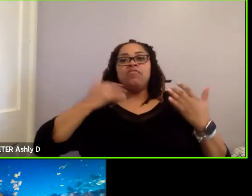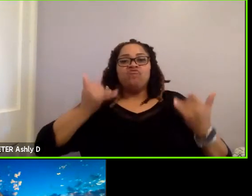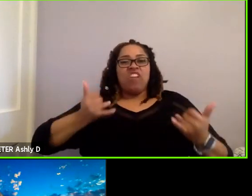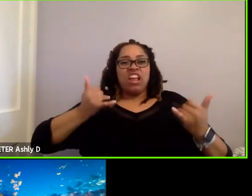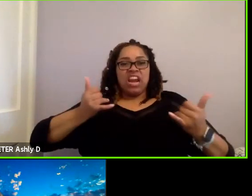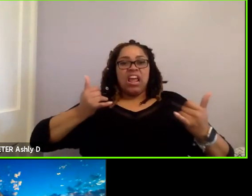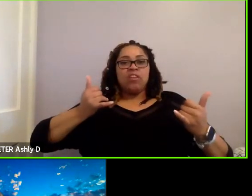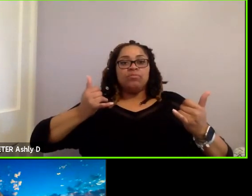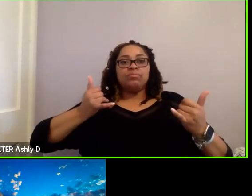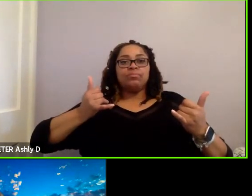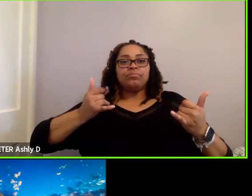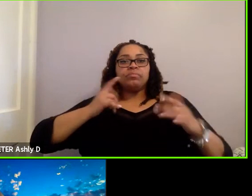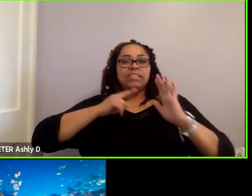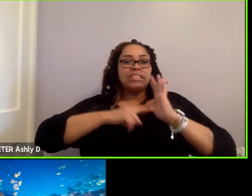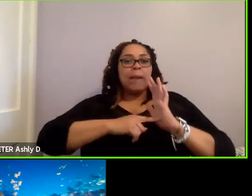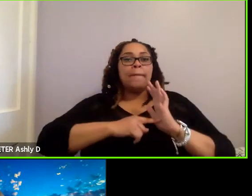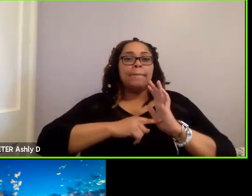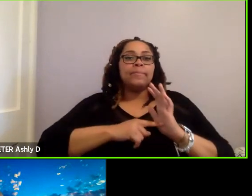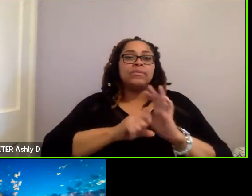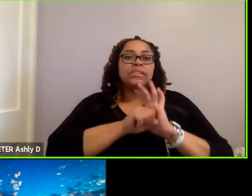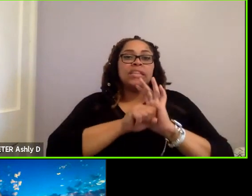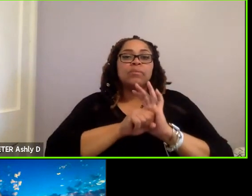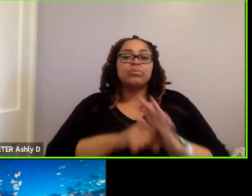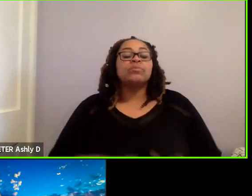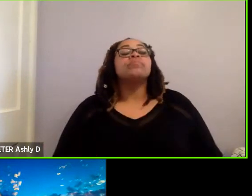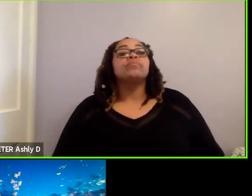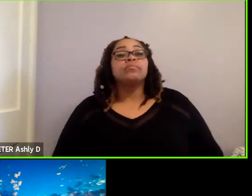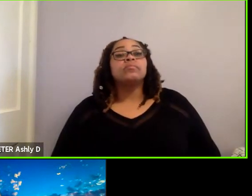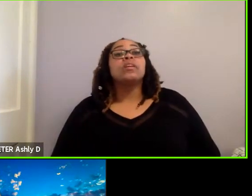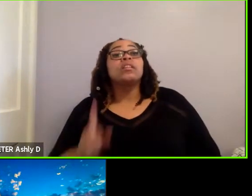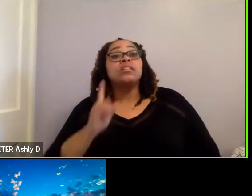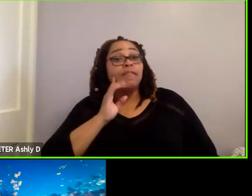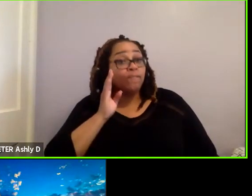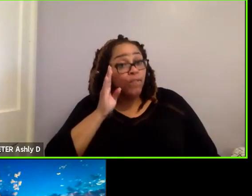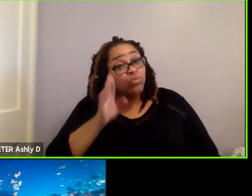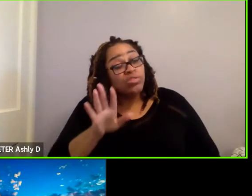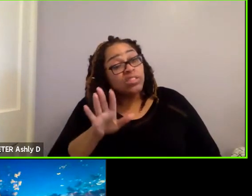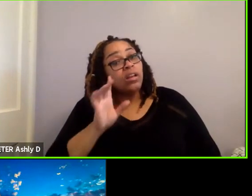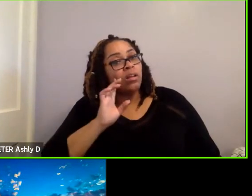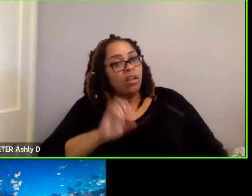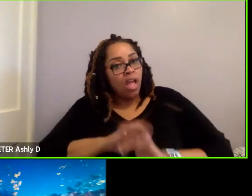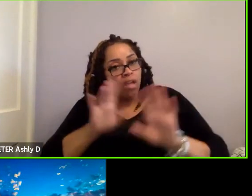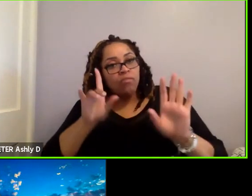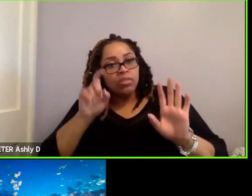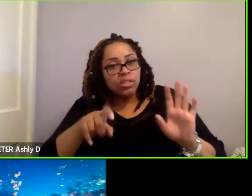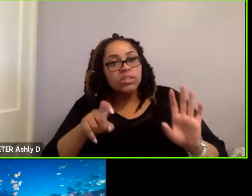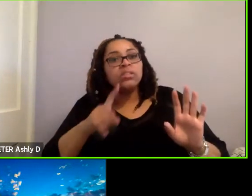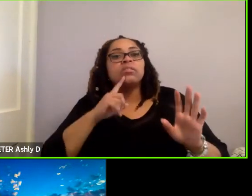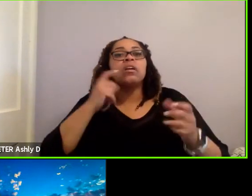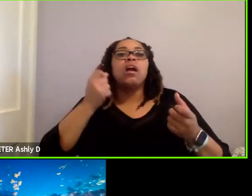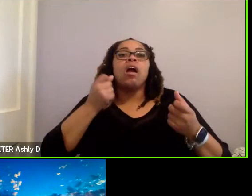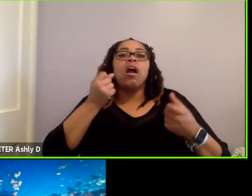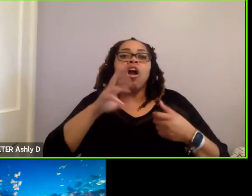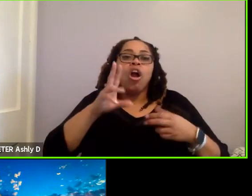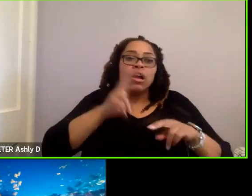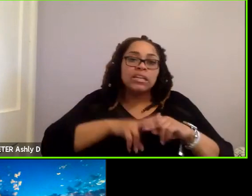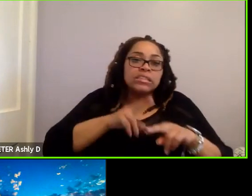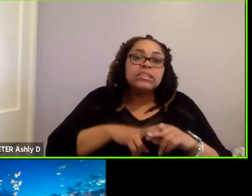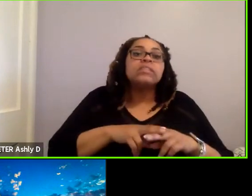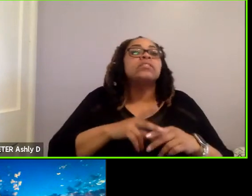Okay, in the future, obviously you would need car seats for children too,